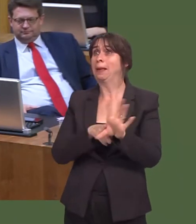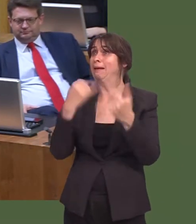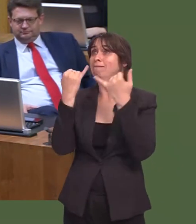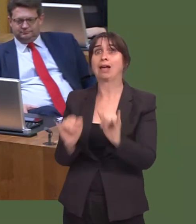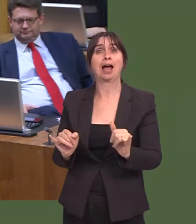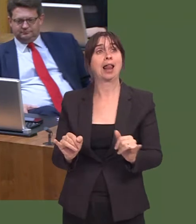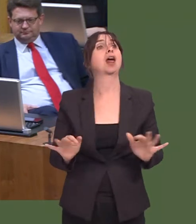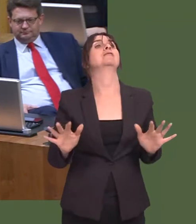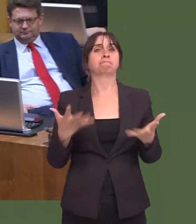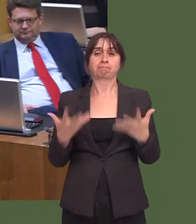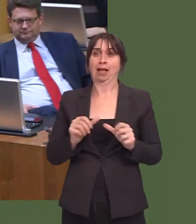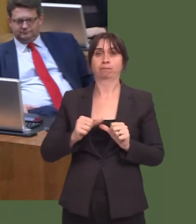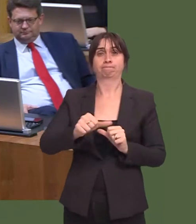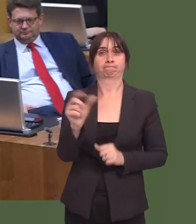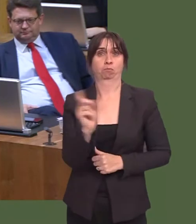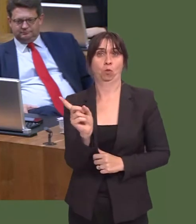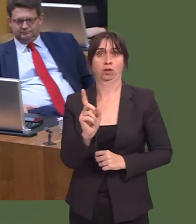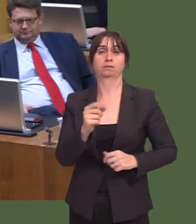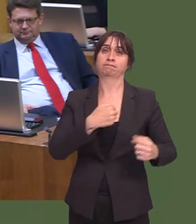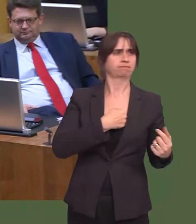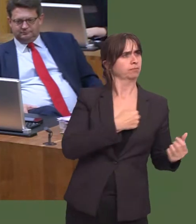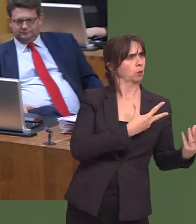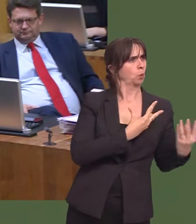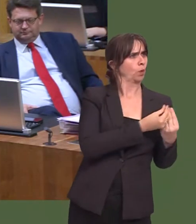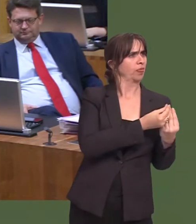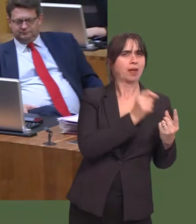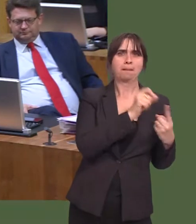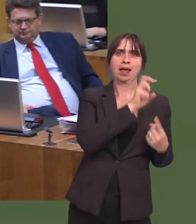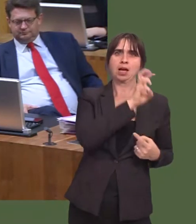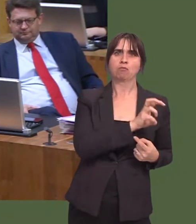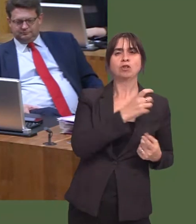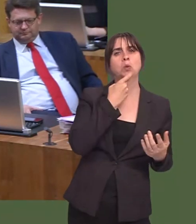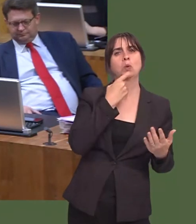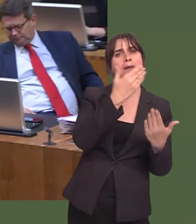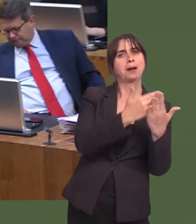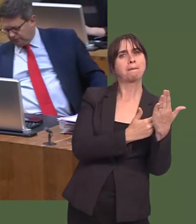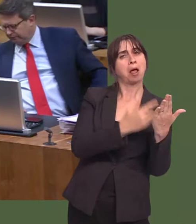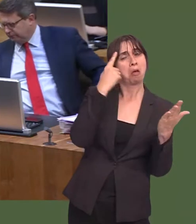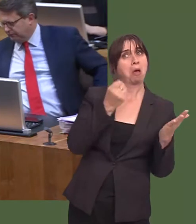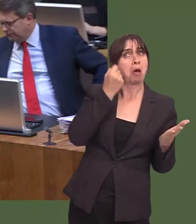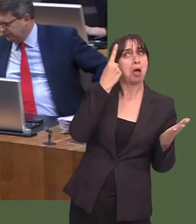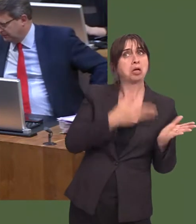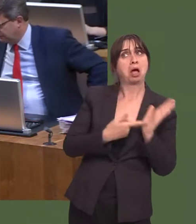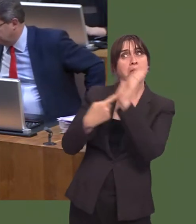We have put forward, together with Plaid Cymru, a White Paper that suggests a way forward as far as Brexit is concerned.